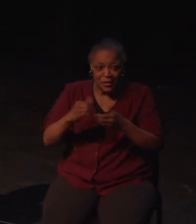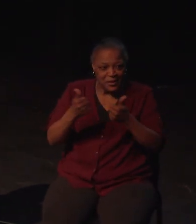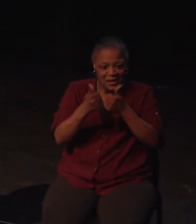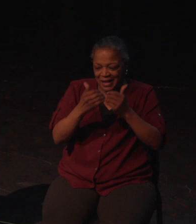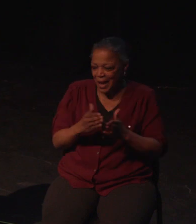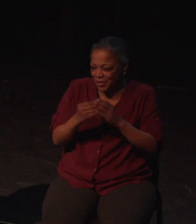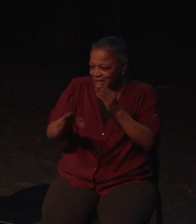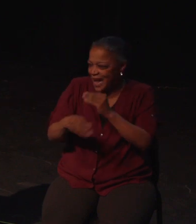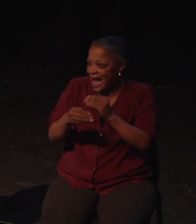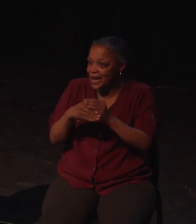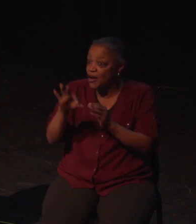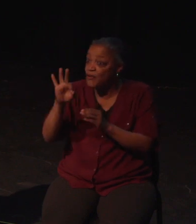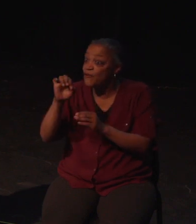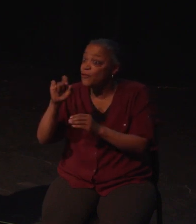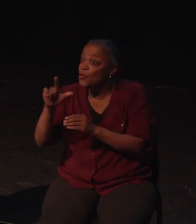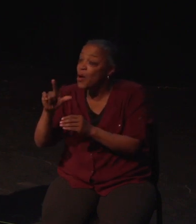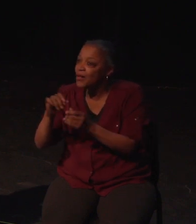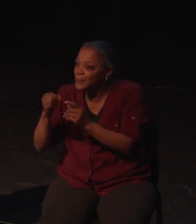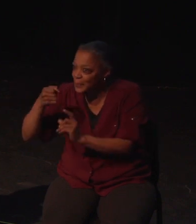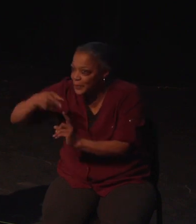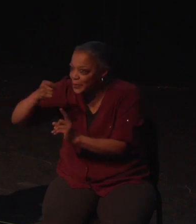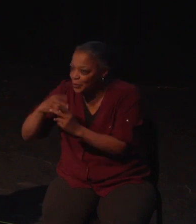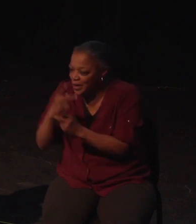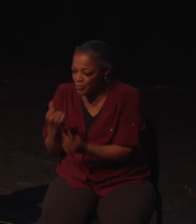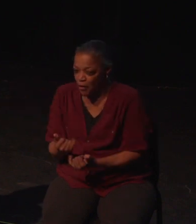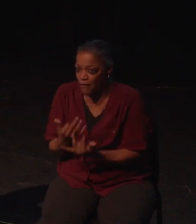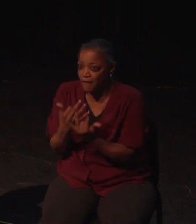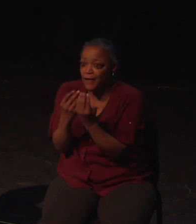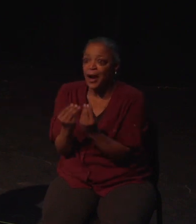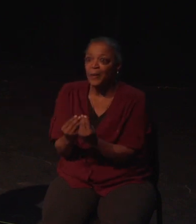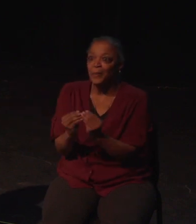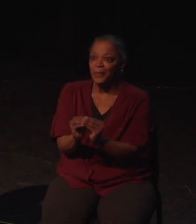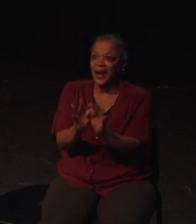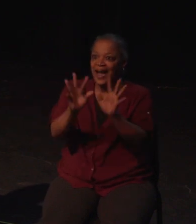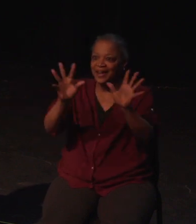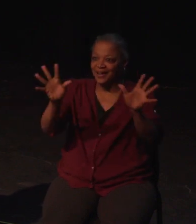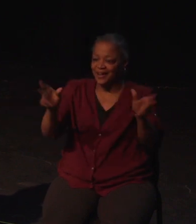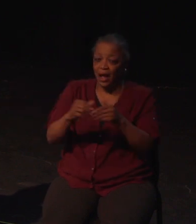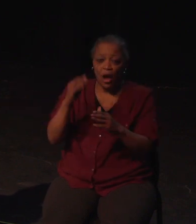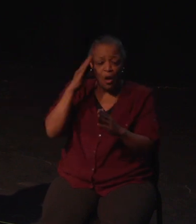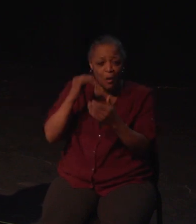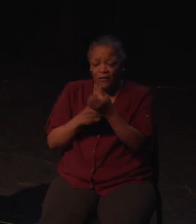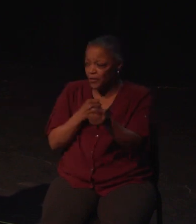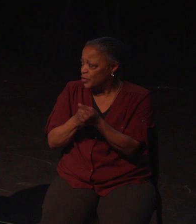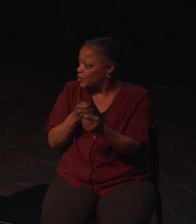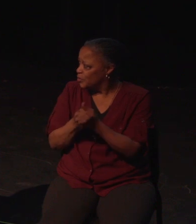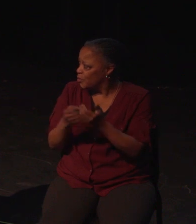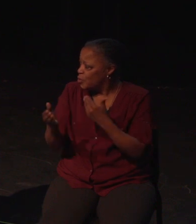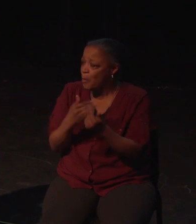a subtle yet clear structure that eventually gets everyone to where they're going. I played that game to death.